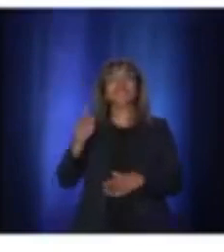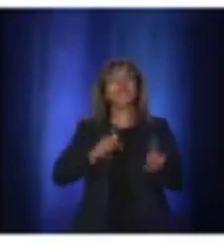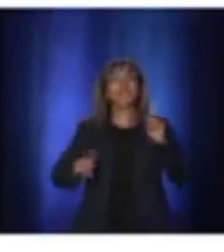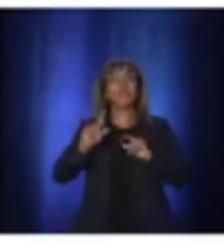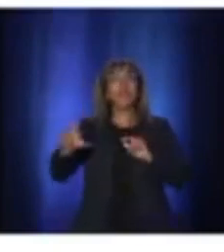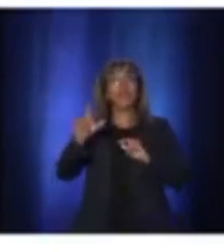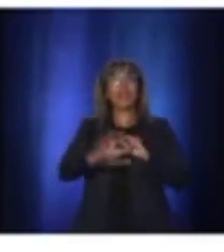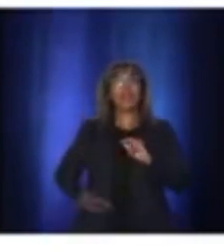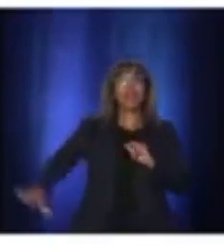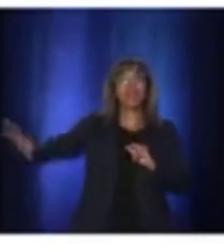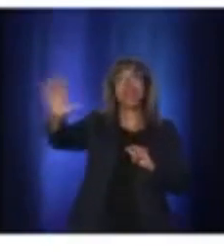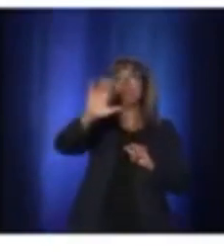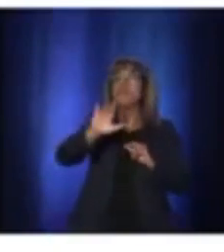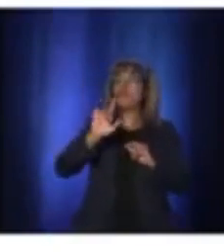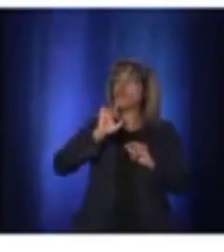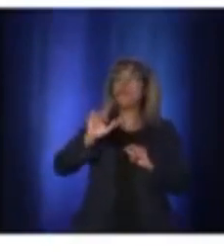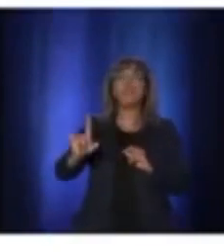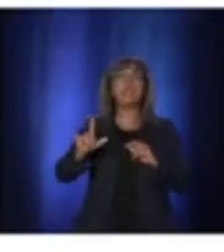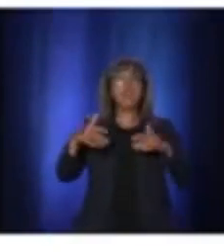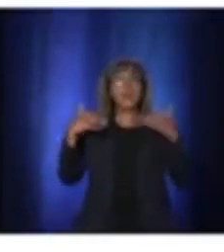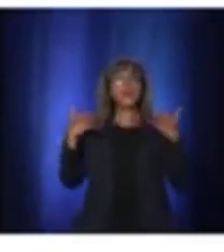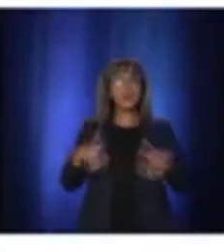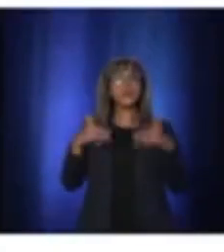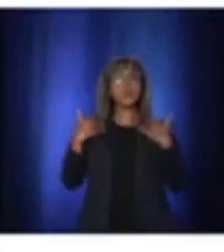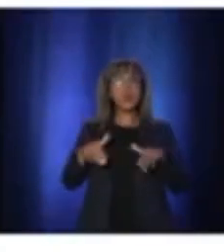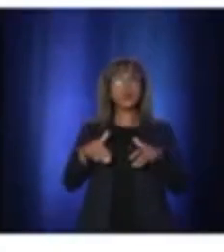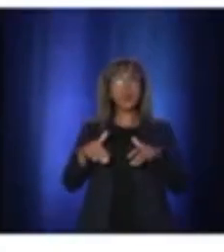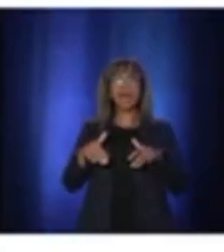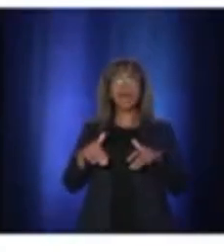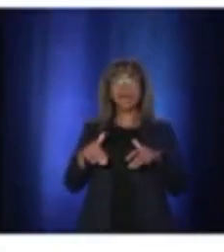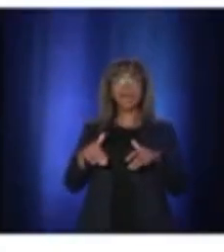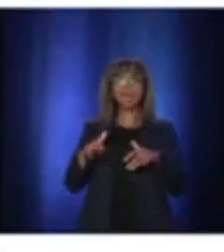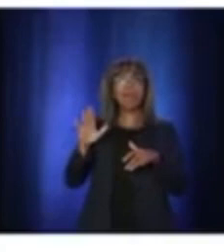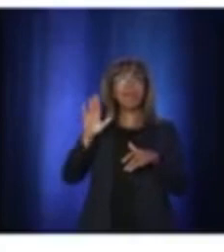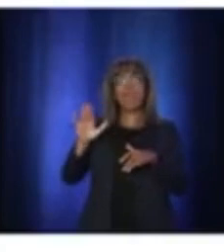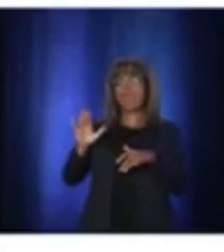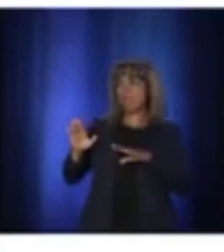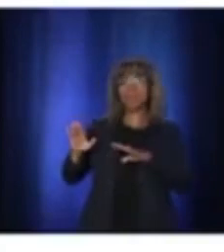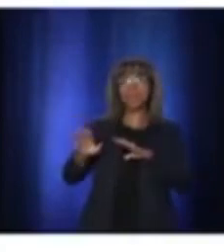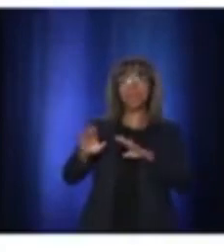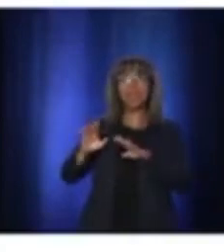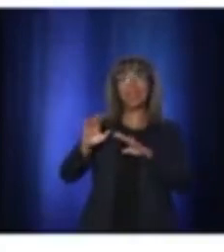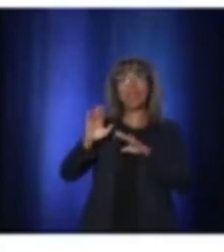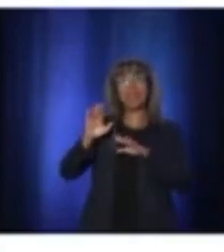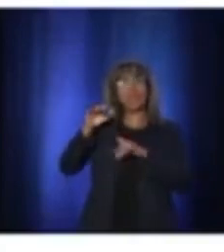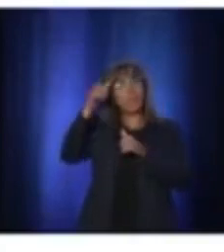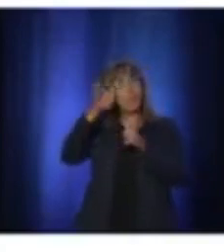people have been the most careful and have respected public health instructions